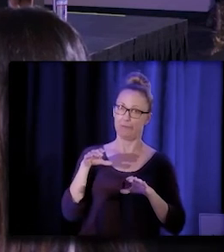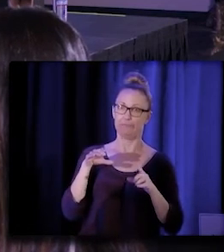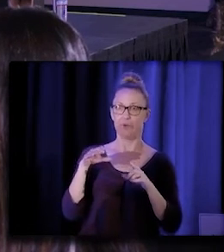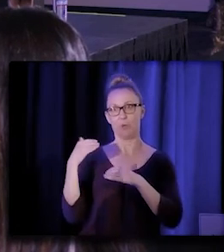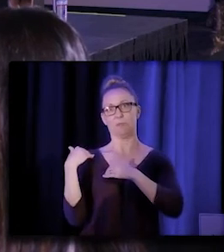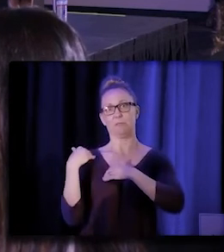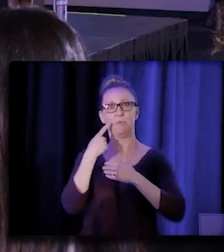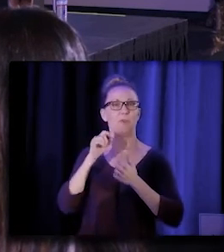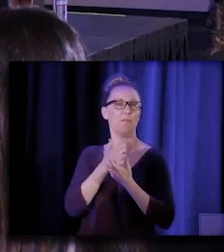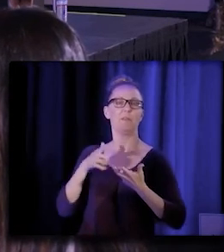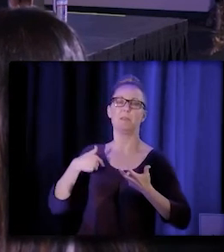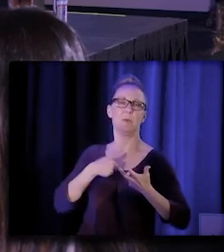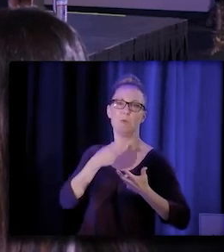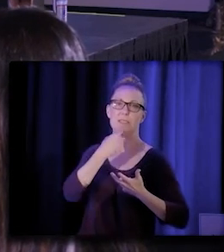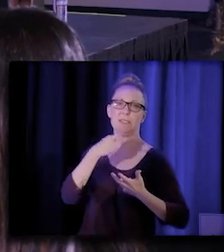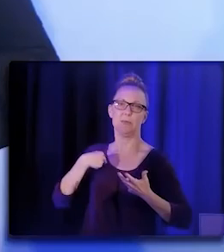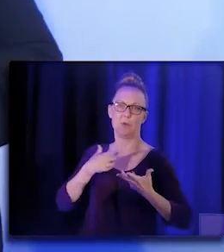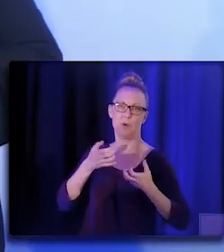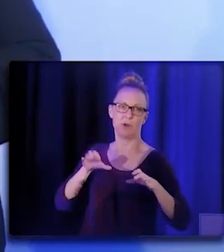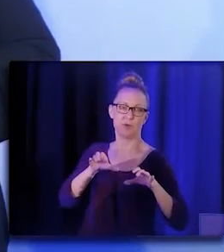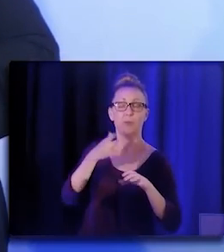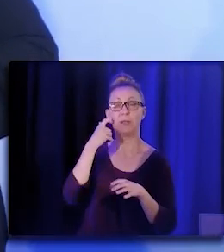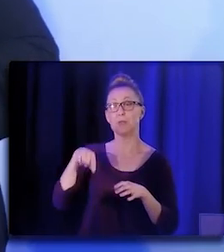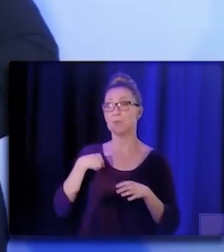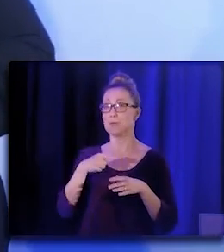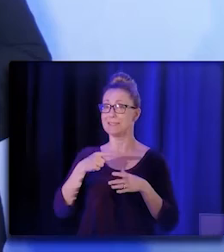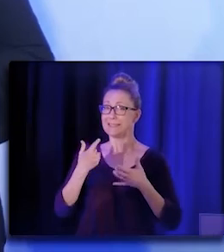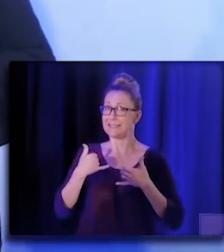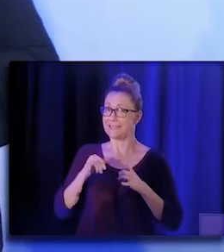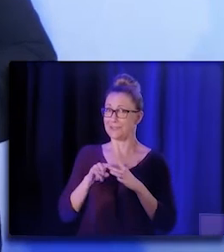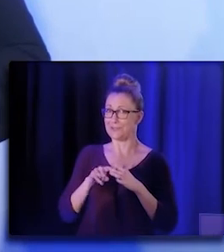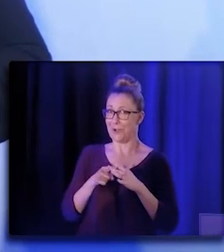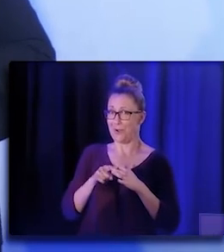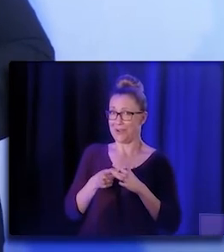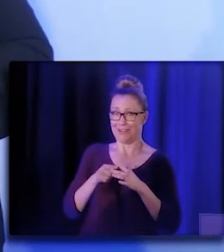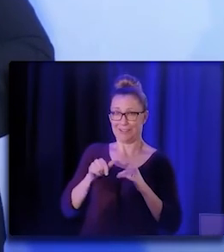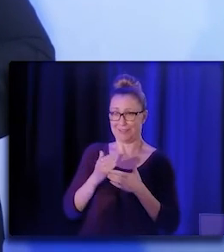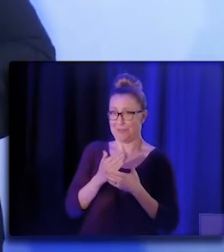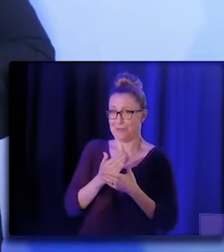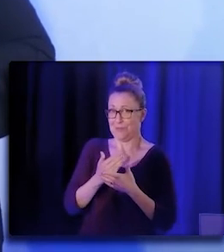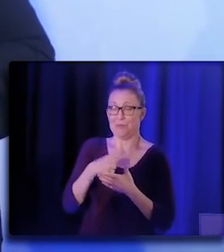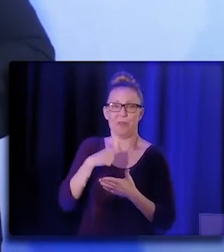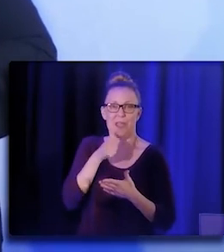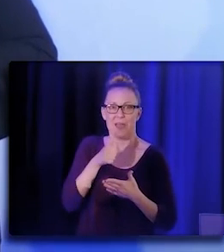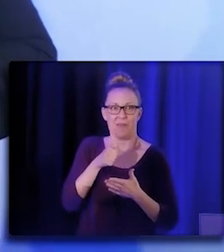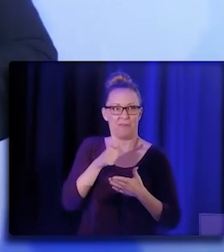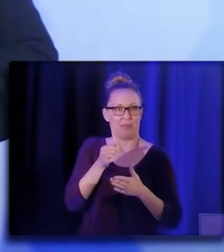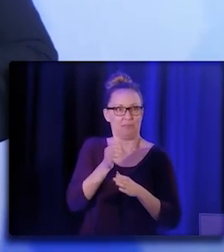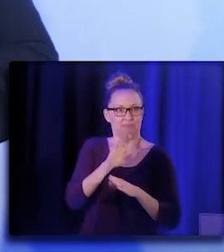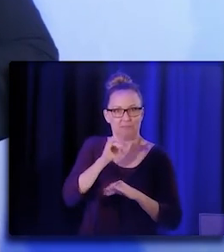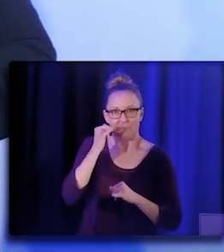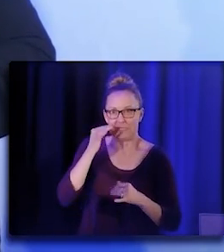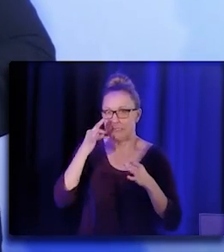in our stakeholder engagement process 'cause we're still at the beginning stages. We haven't made any final decisions yet on anything that we're doing.